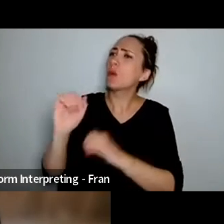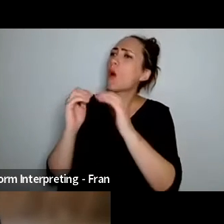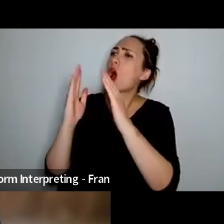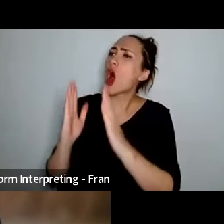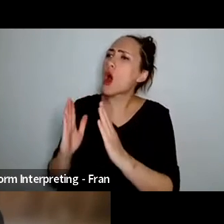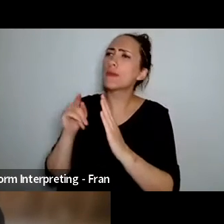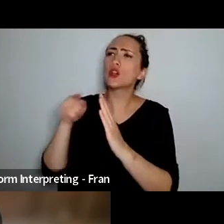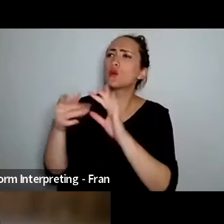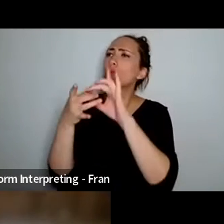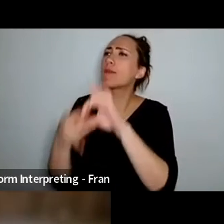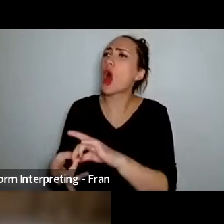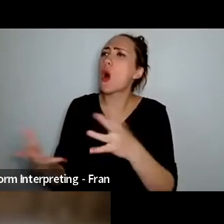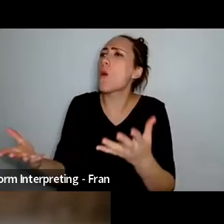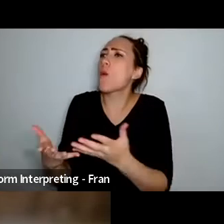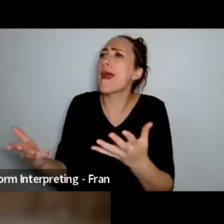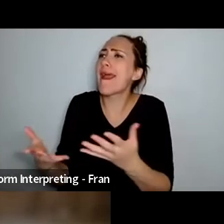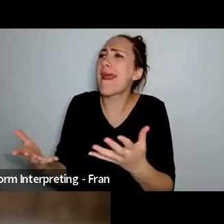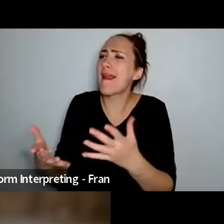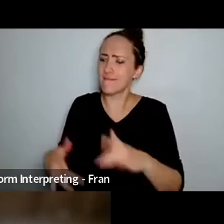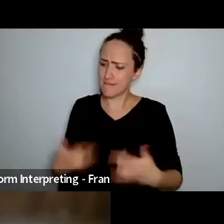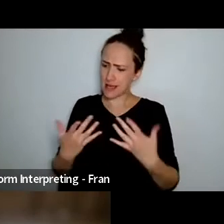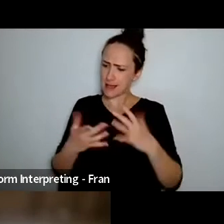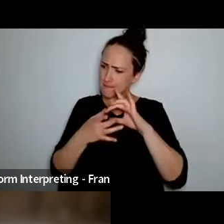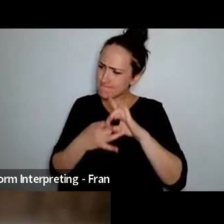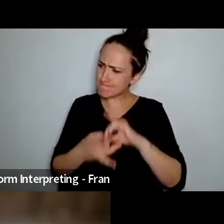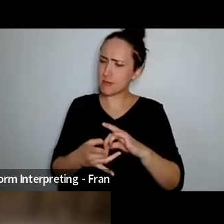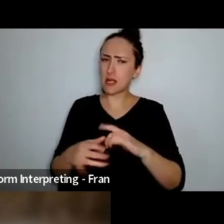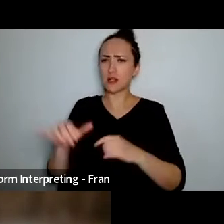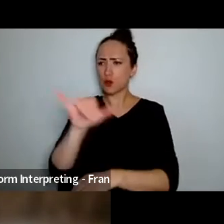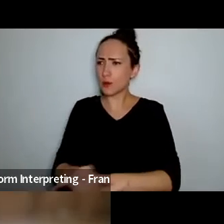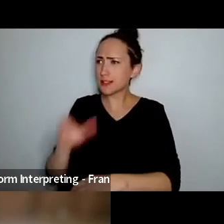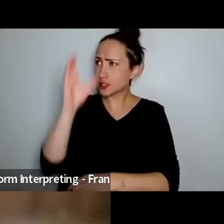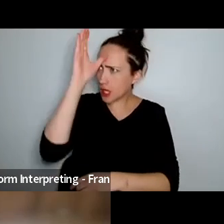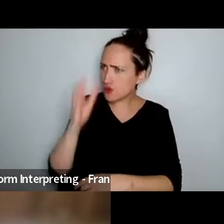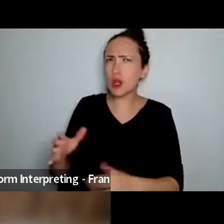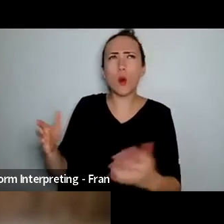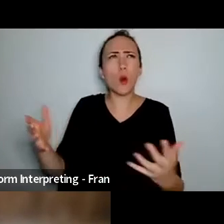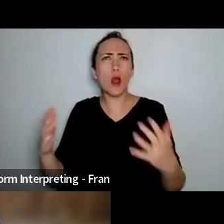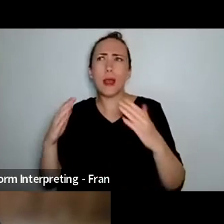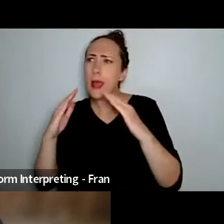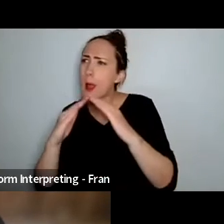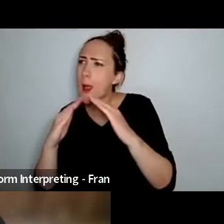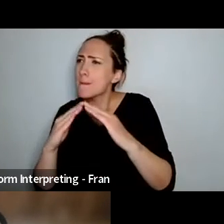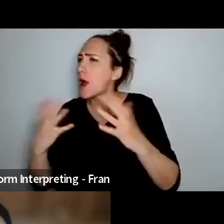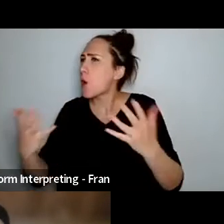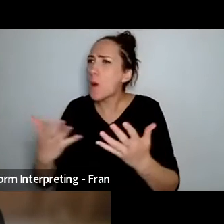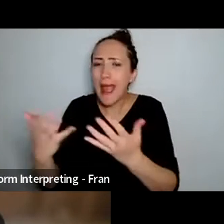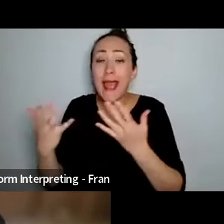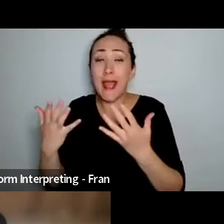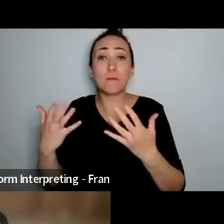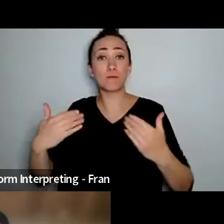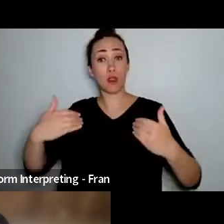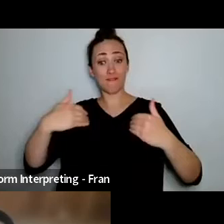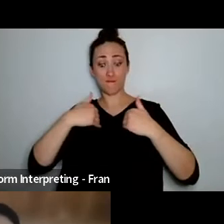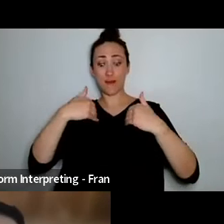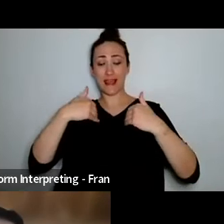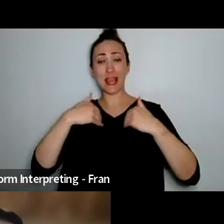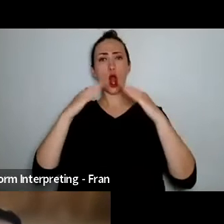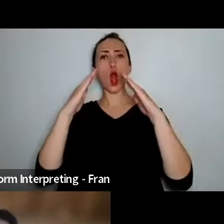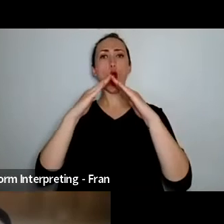do we belong and uh and for me going home you know for me is being with family being with the ones